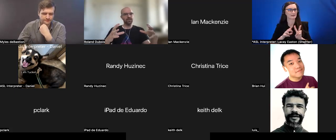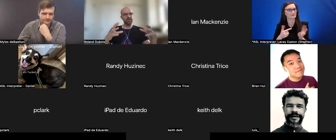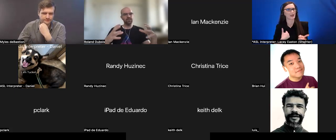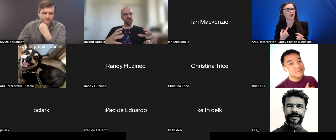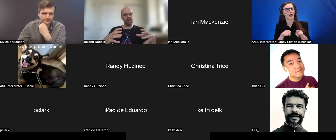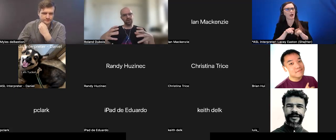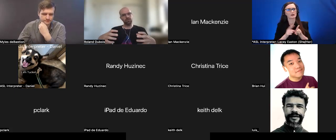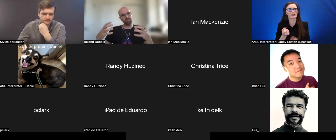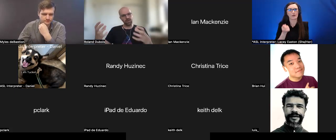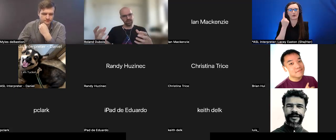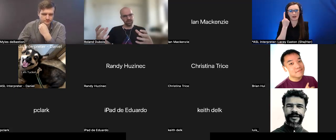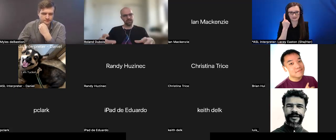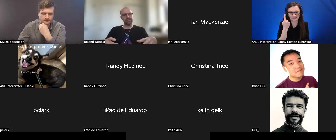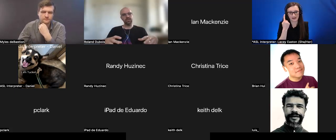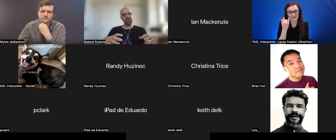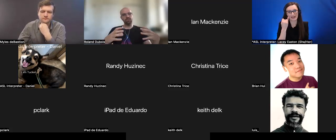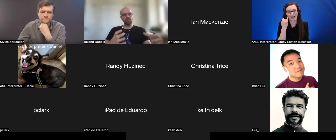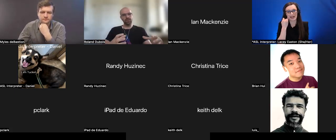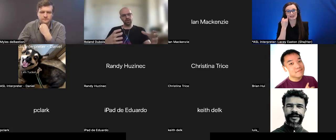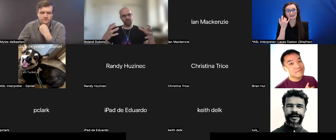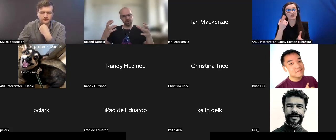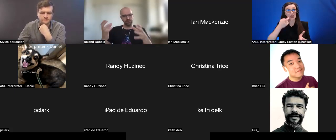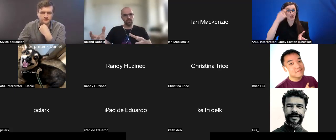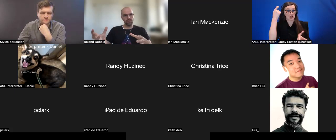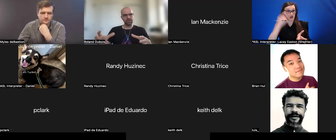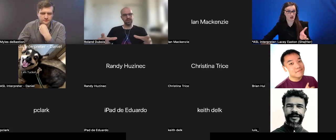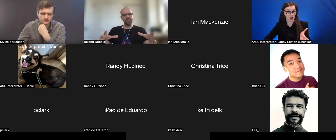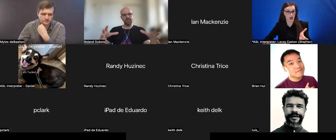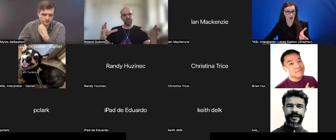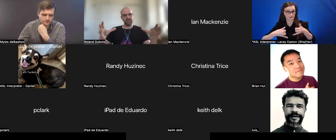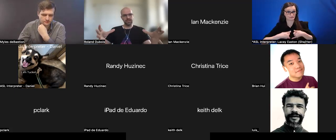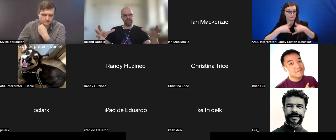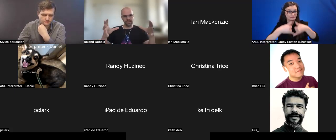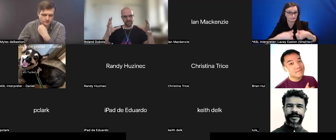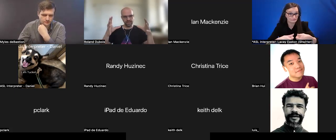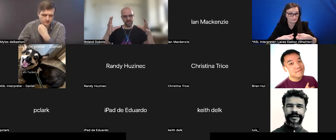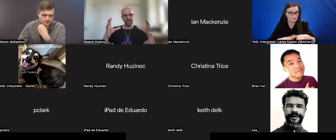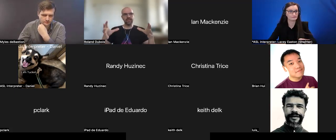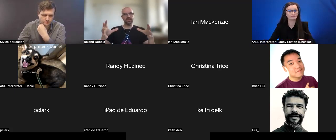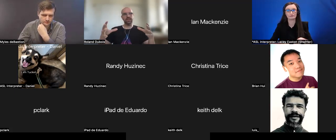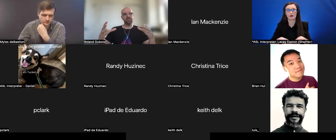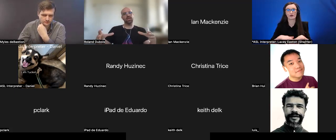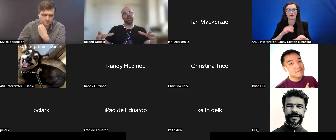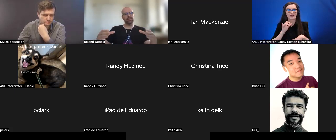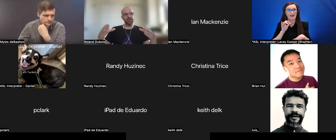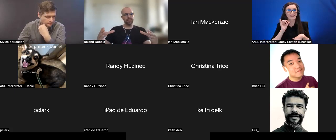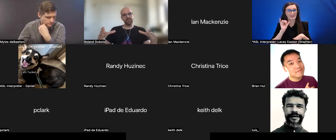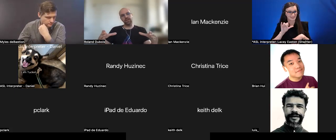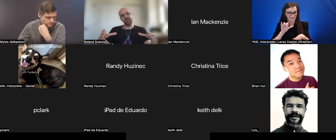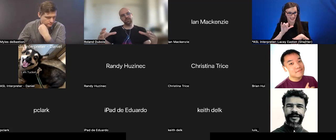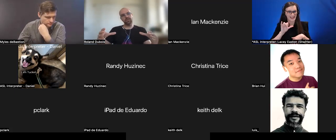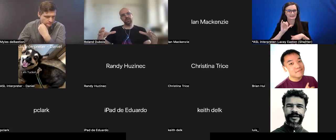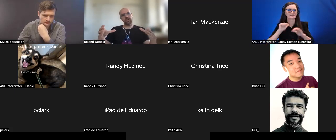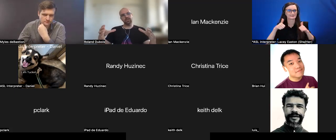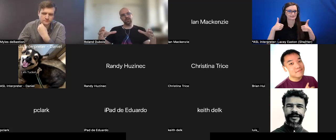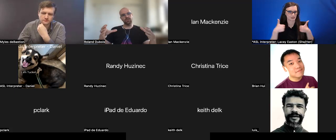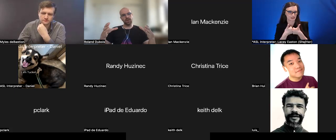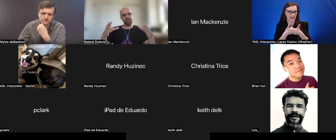the giving out of prices, awarding of rewards, that is a challenge by itself -- so if you have